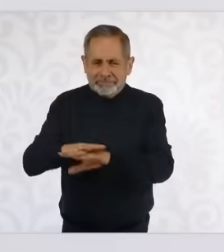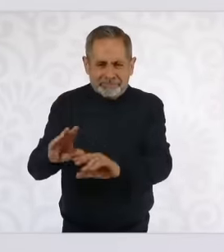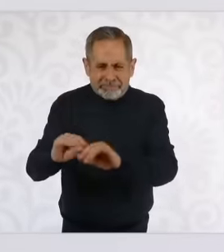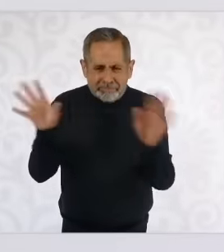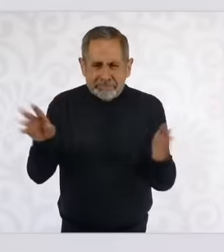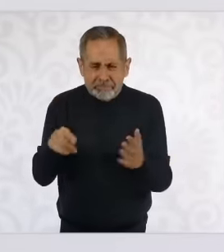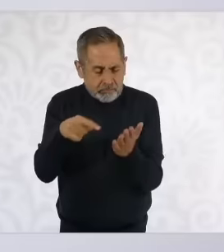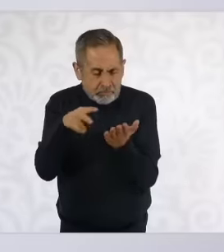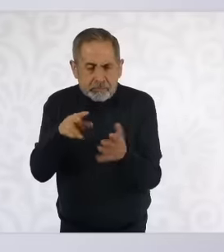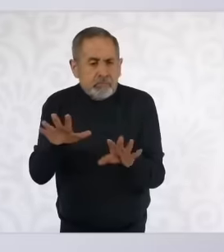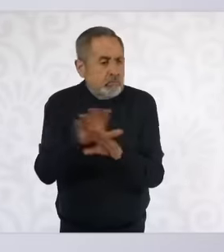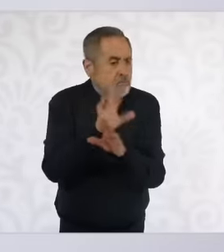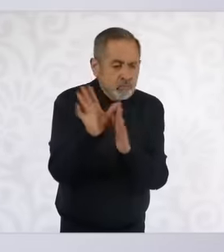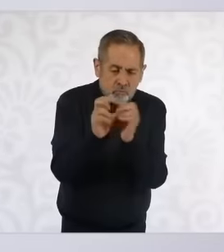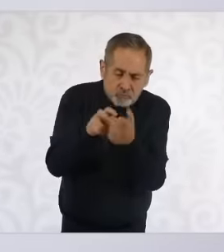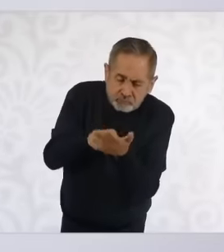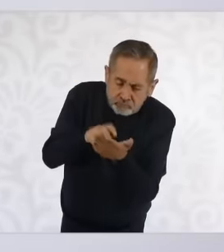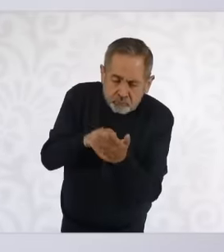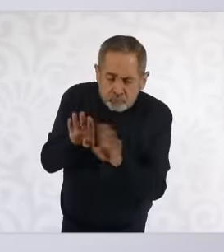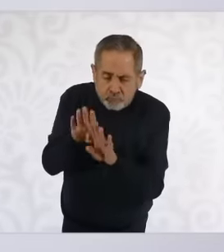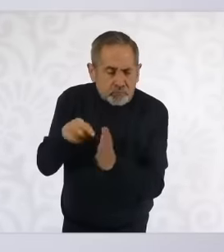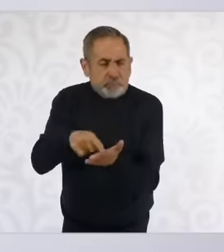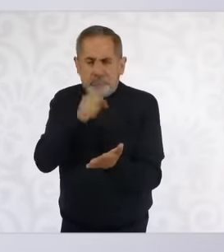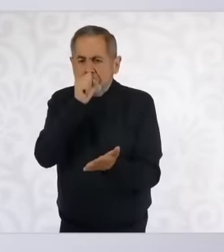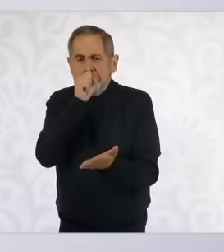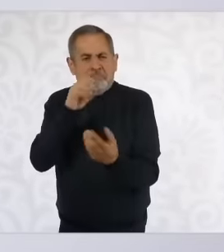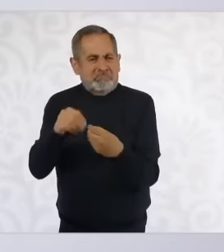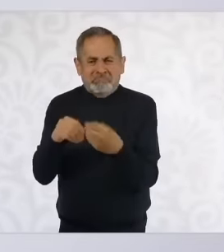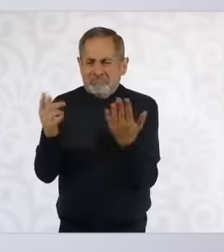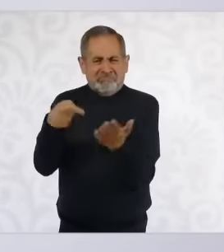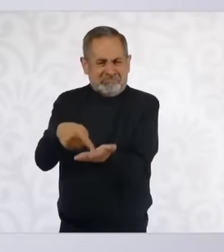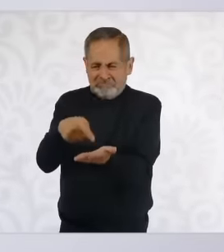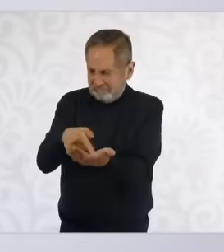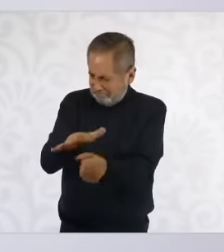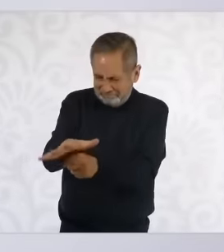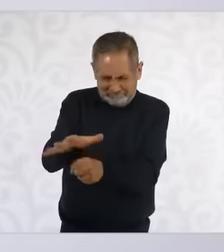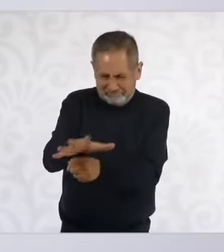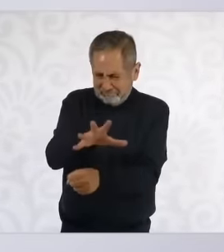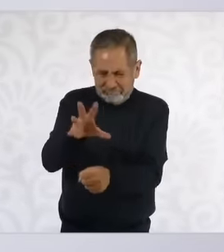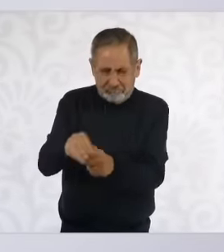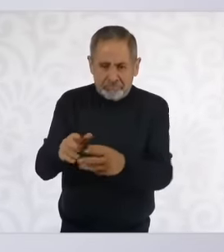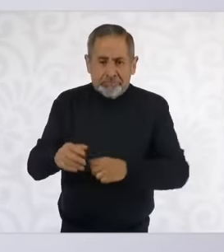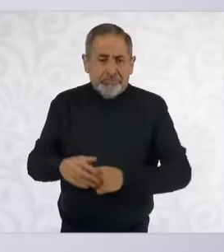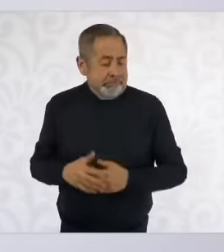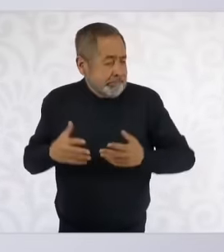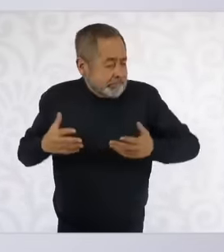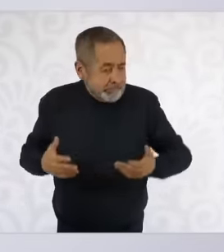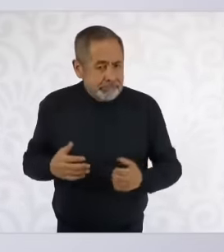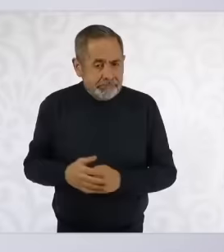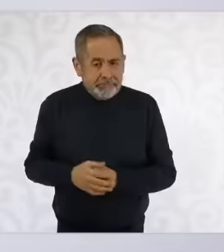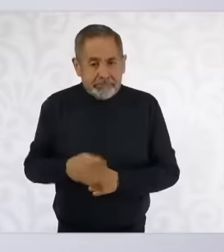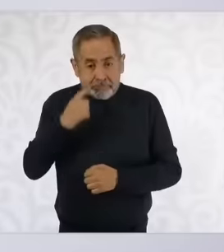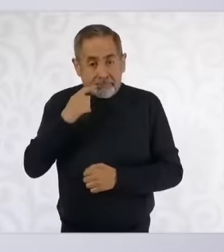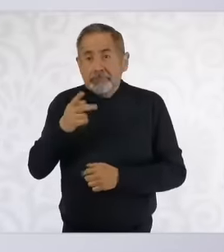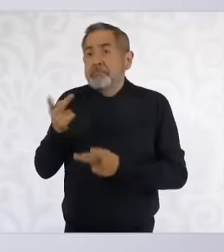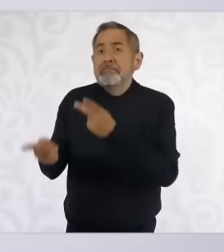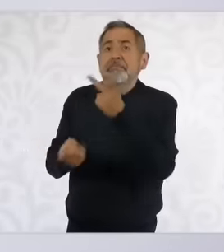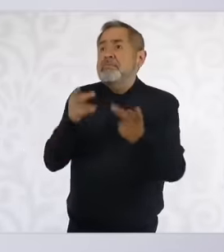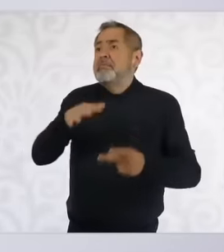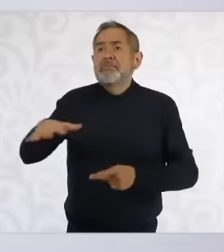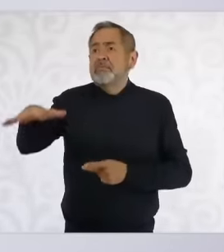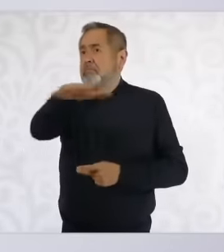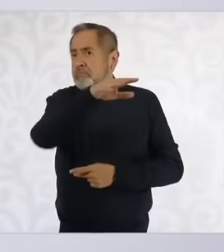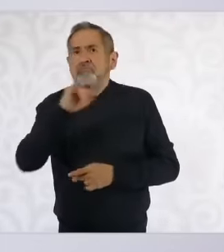Constitution is changed But also look at the polls,